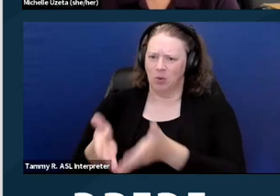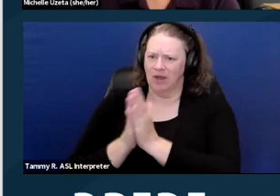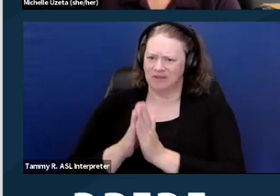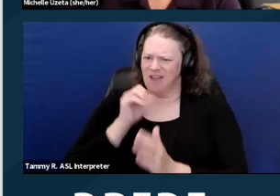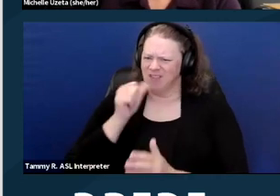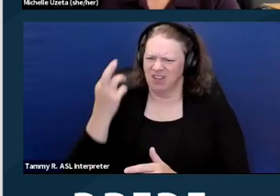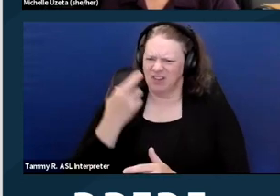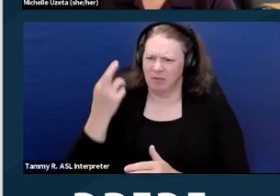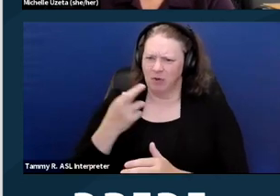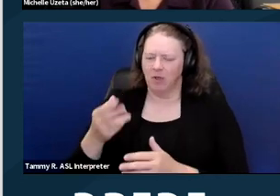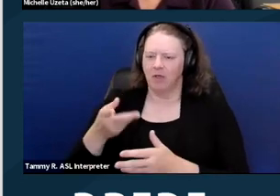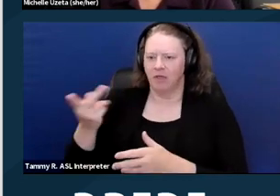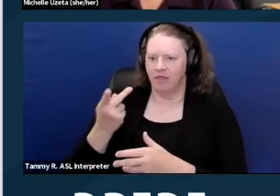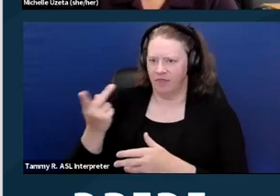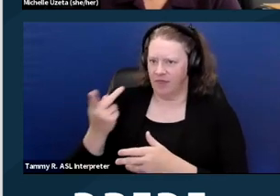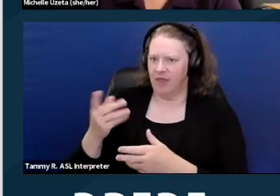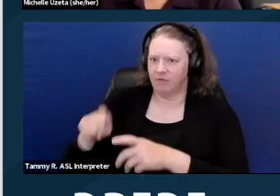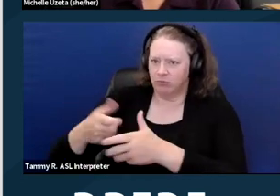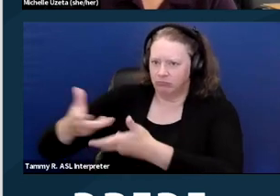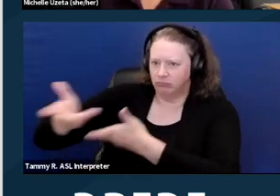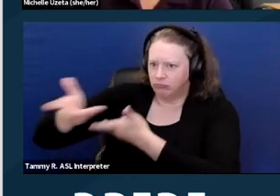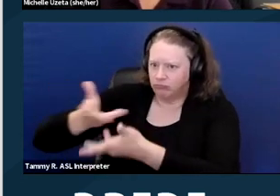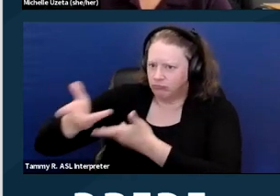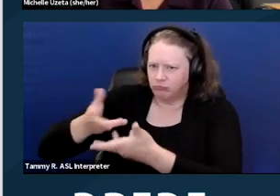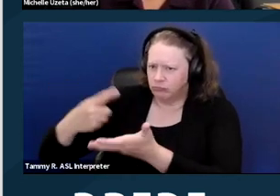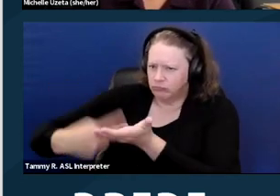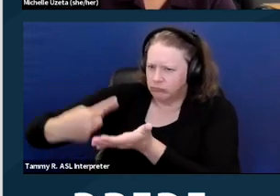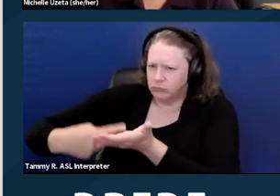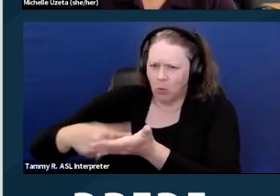if there's an alternative that is available and feasible. Next slide.